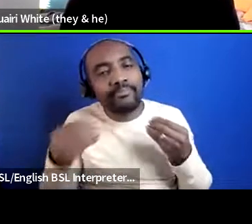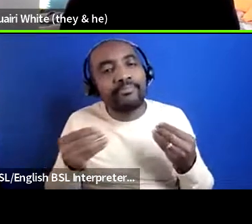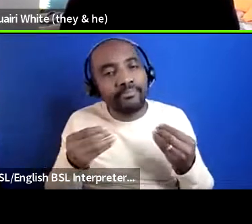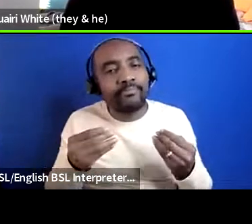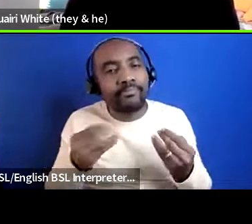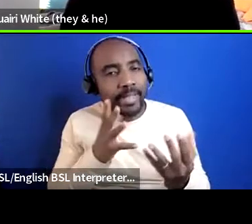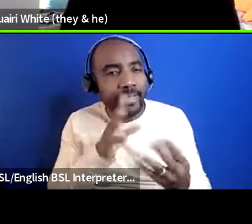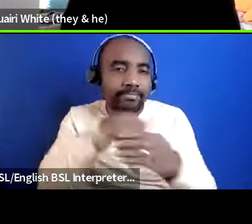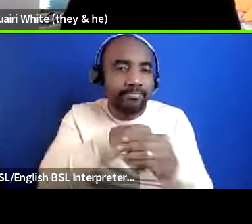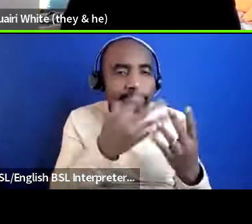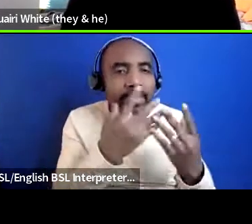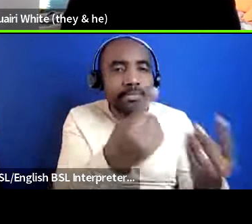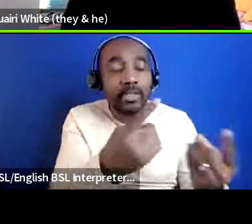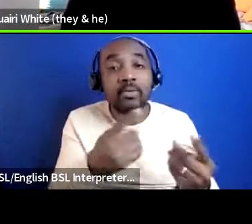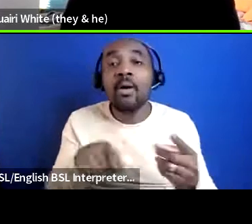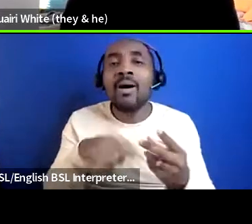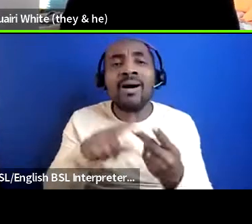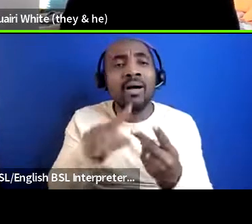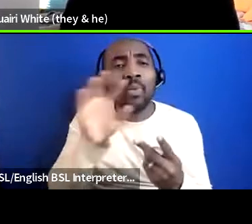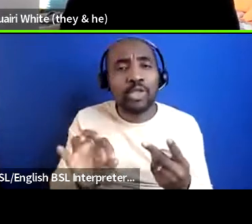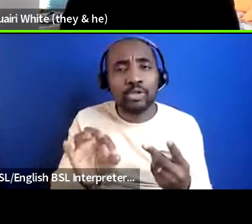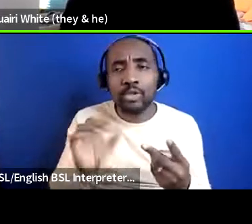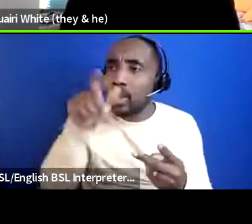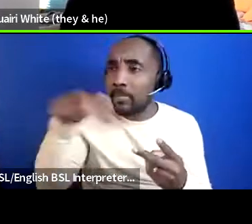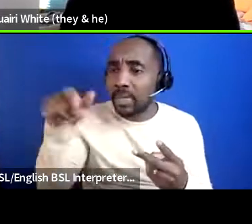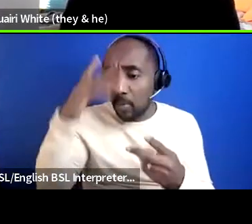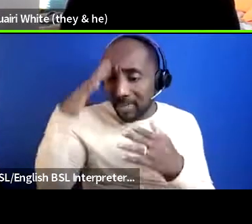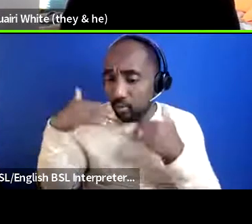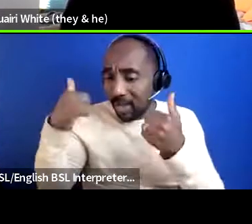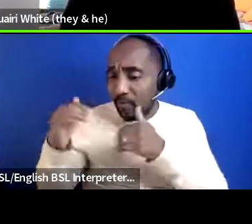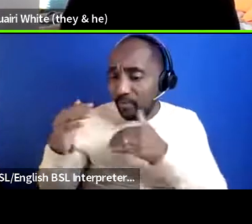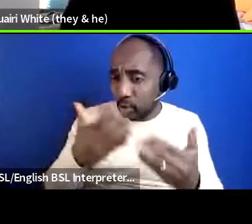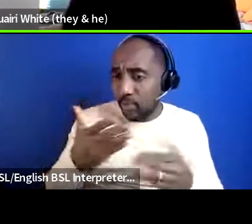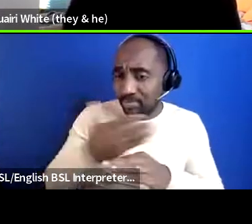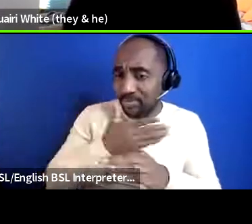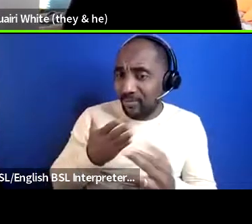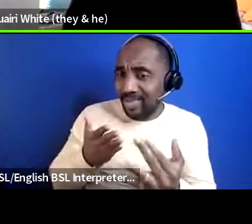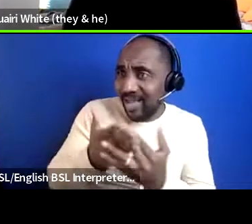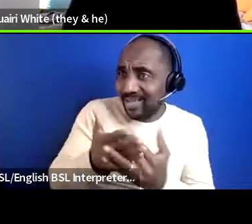when people access mental health services they often receive top-down pathologizing models